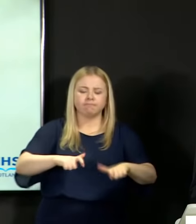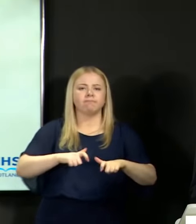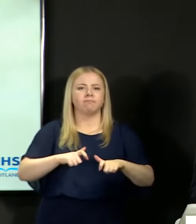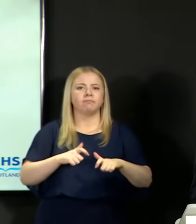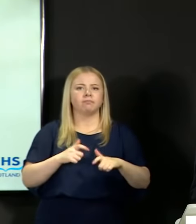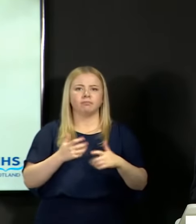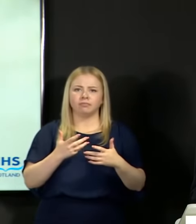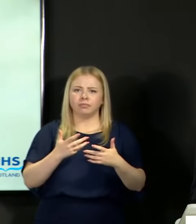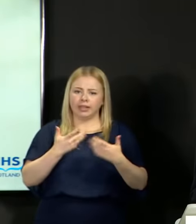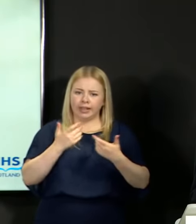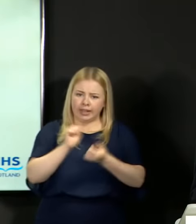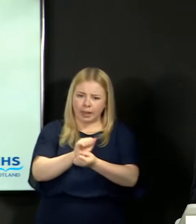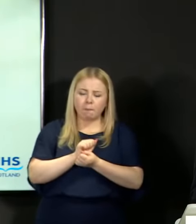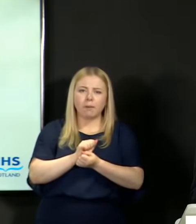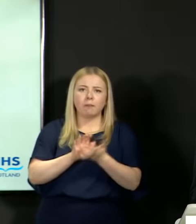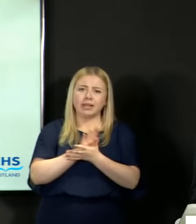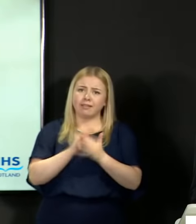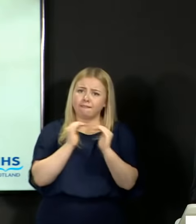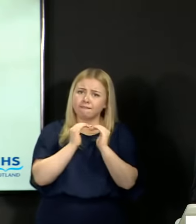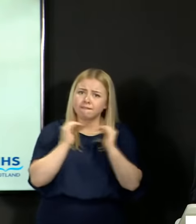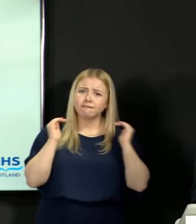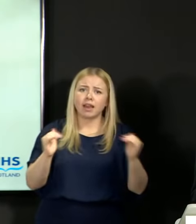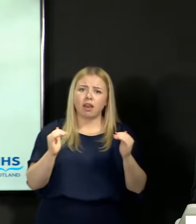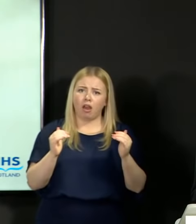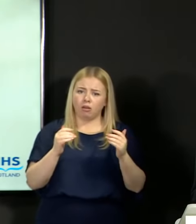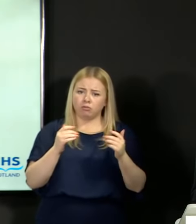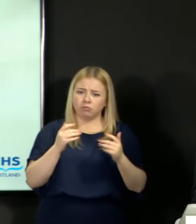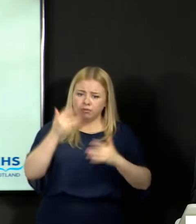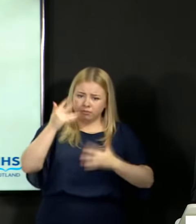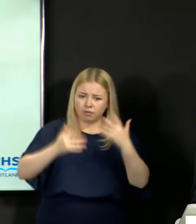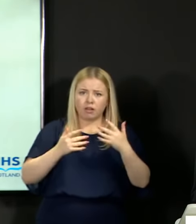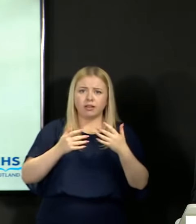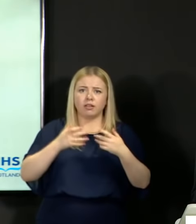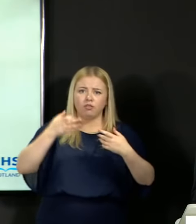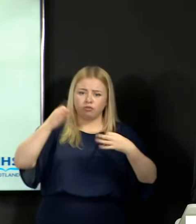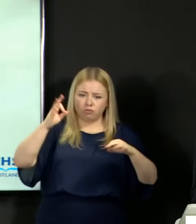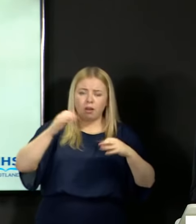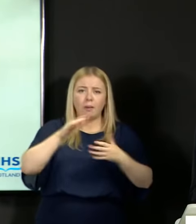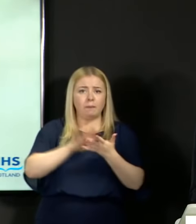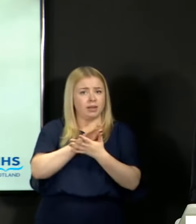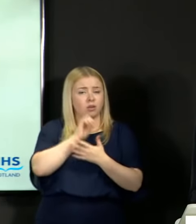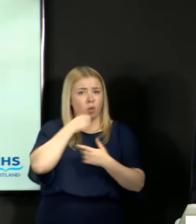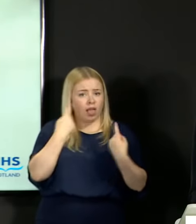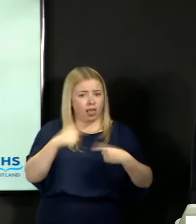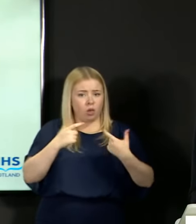fair and robust manner such that they will allow progression onto the next step of learner journeys